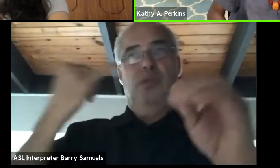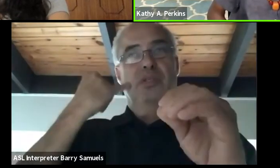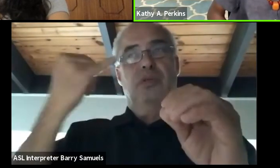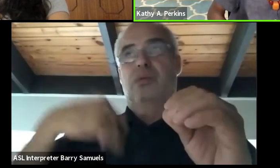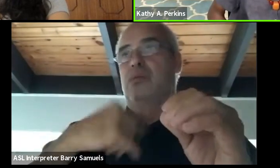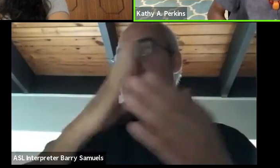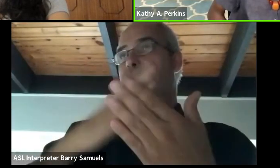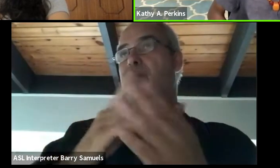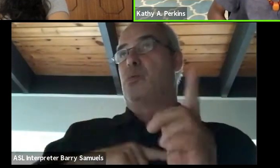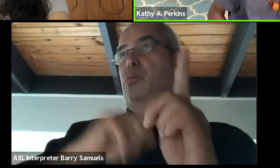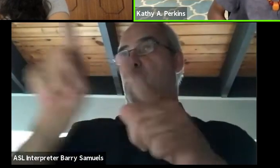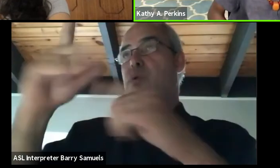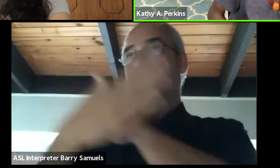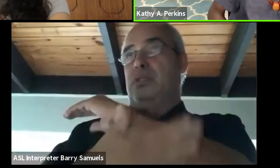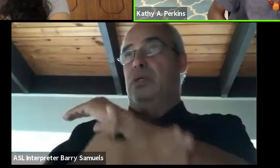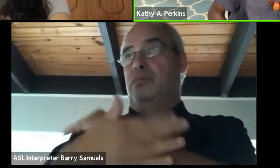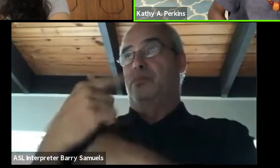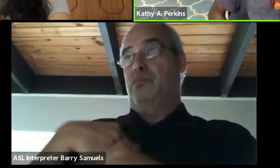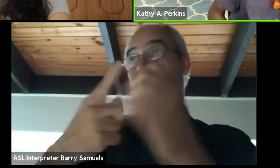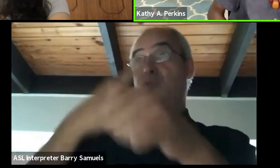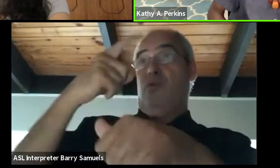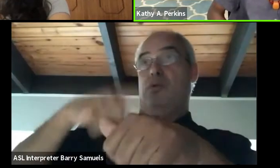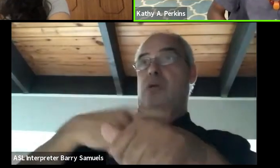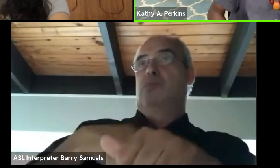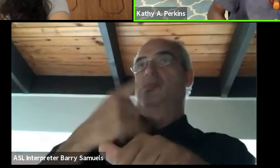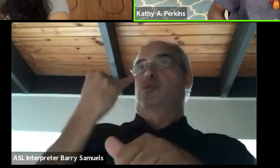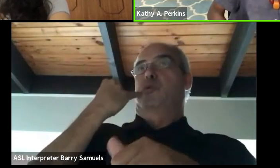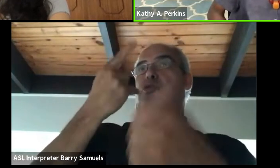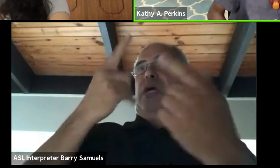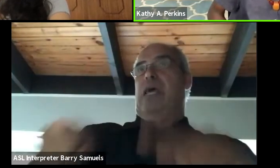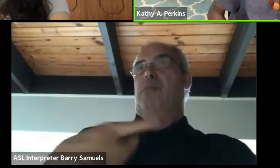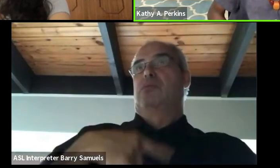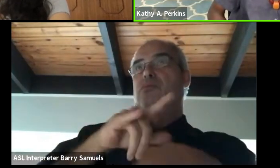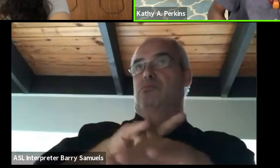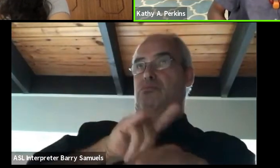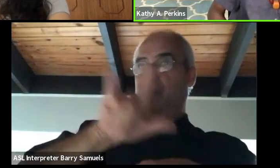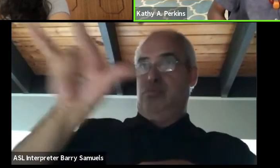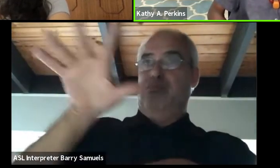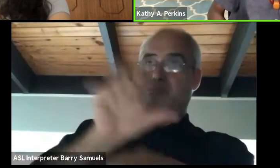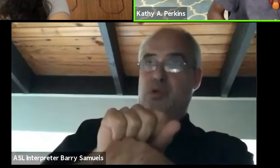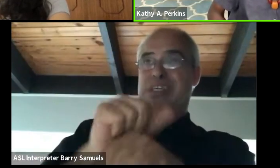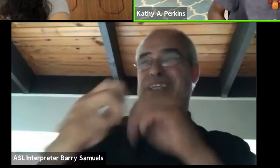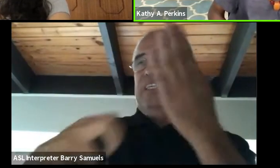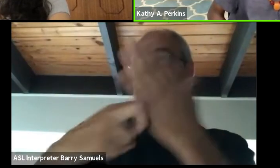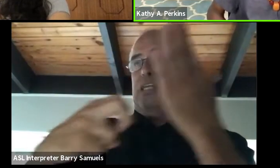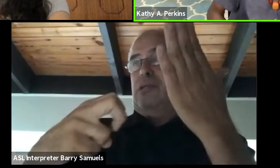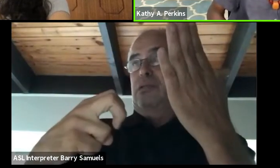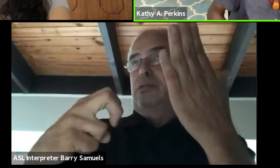and I said, this is supposed to happen. So I just booked a ticket and I just started telling people,